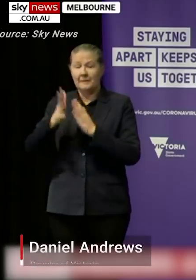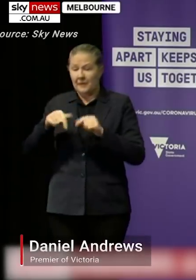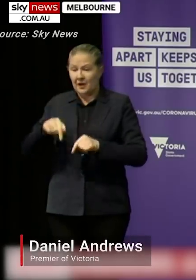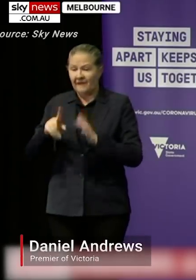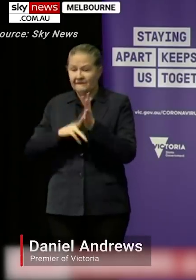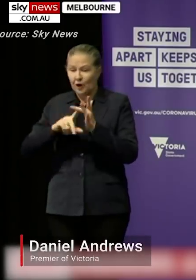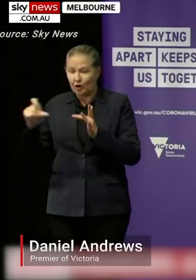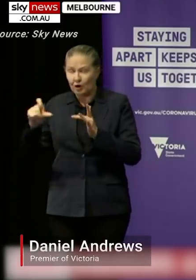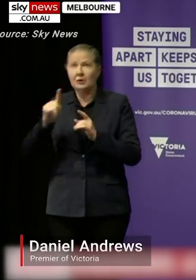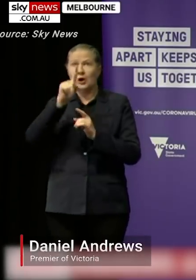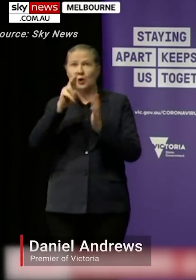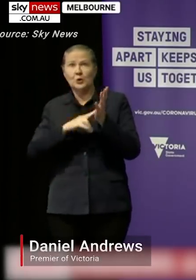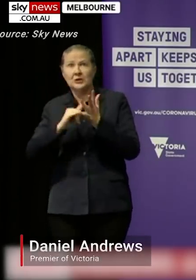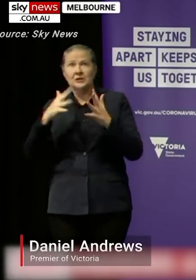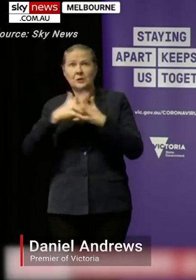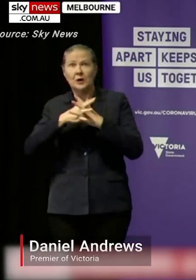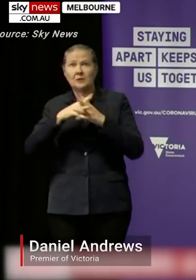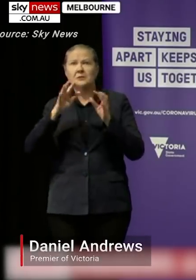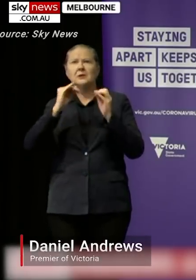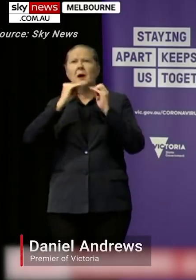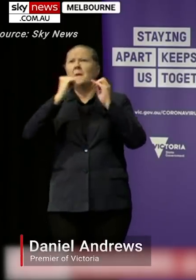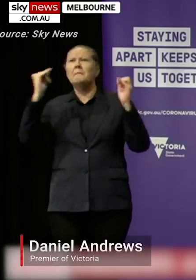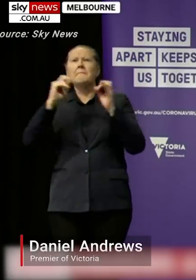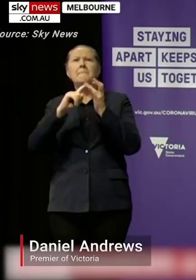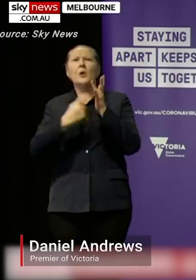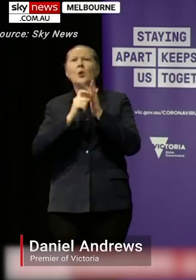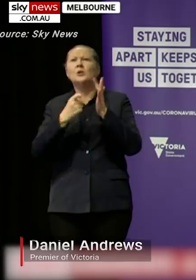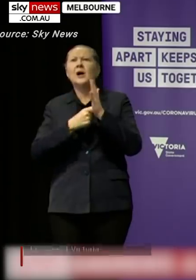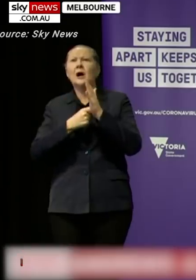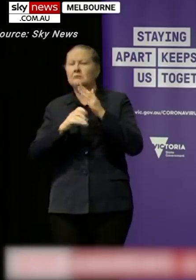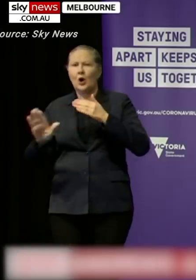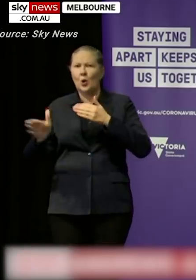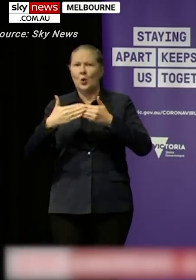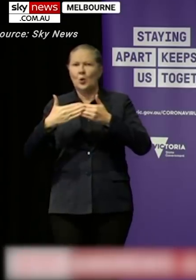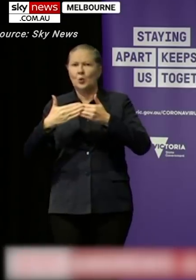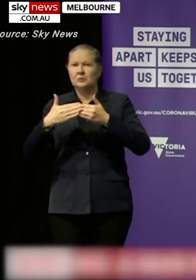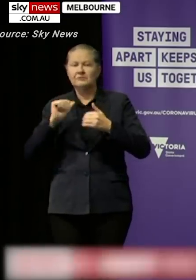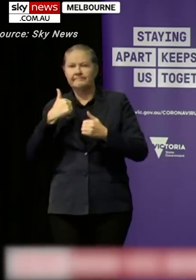That is the result of a phone hook up between the Prime Minister and the Premier of New South Wales and myself